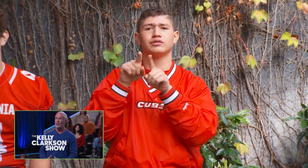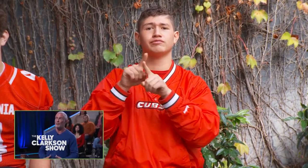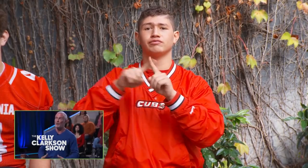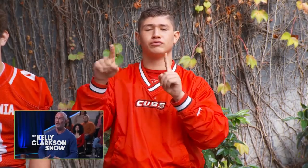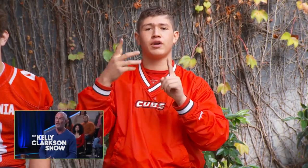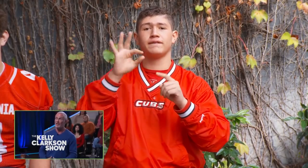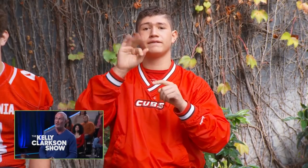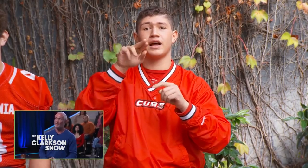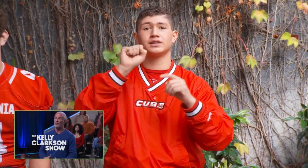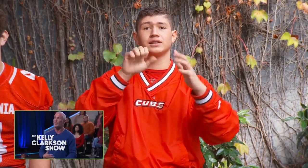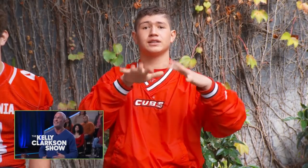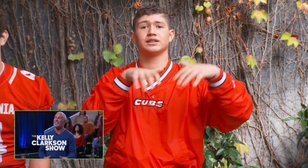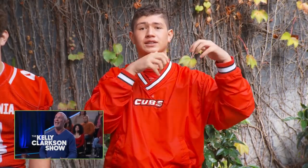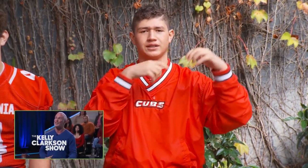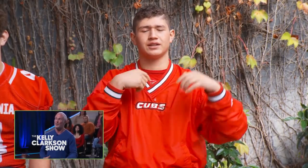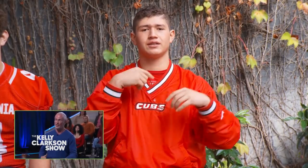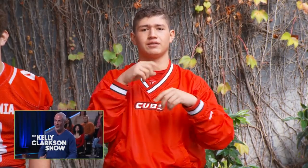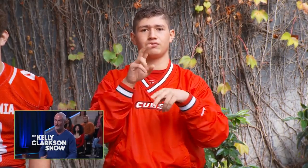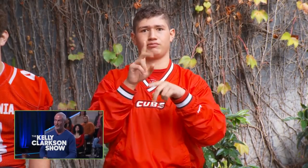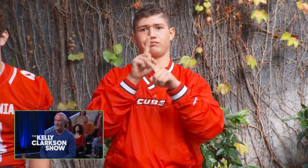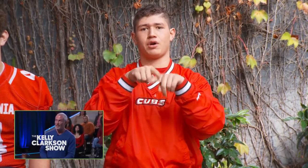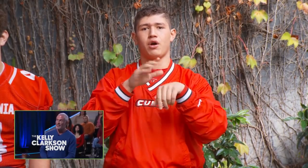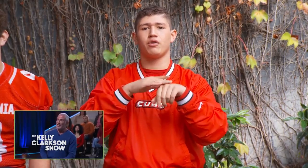we can move a lot faster because we signed to each other.